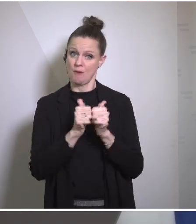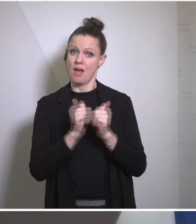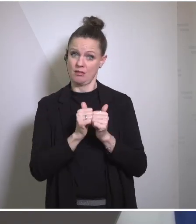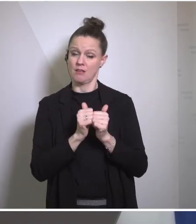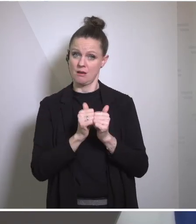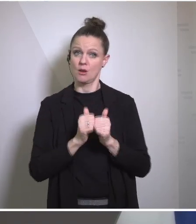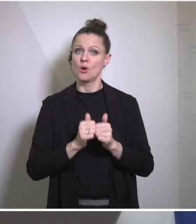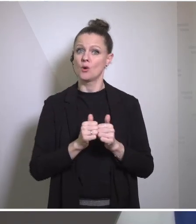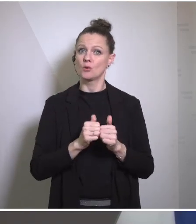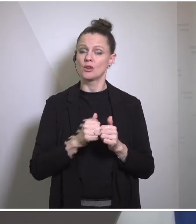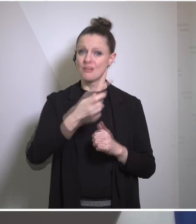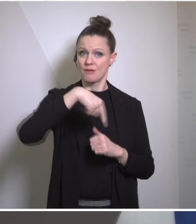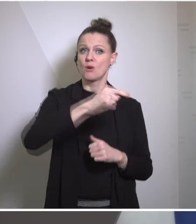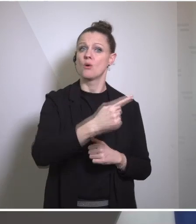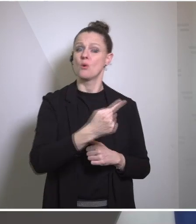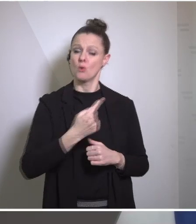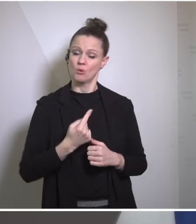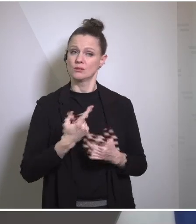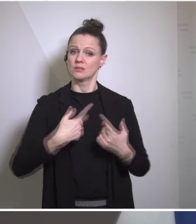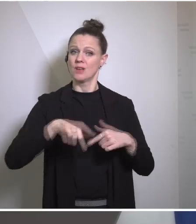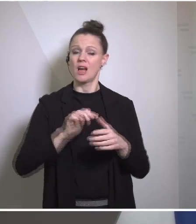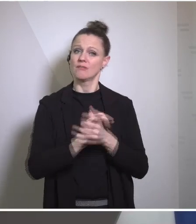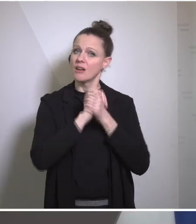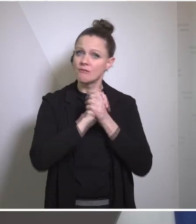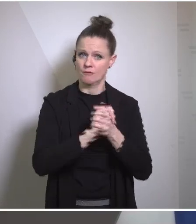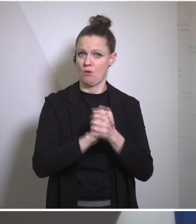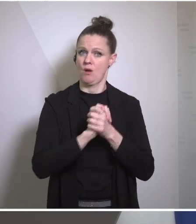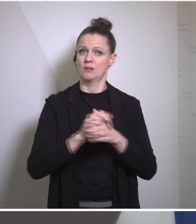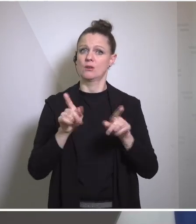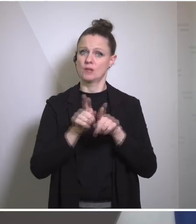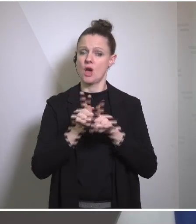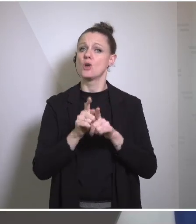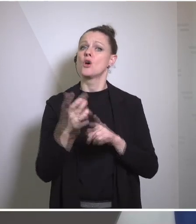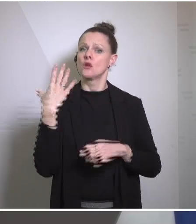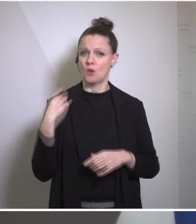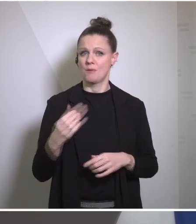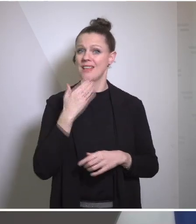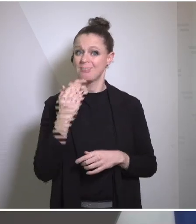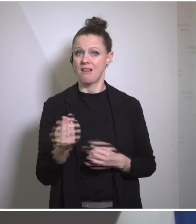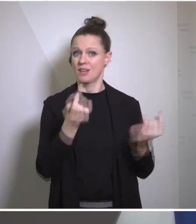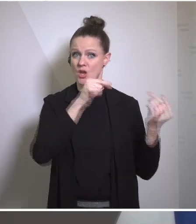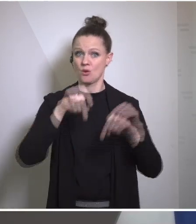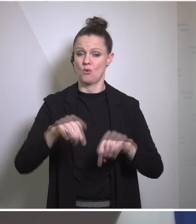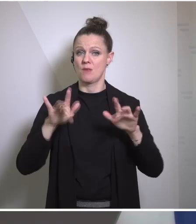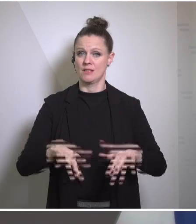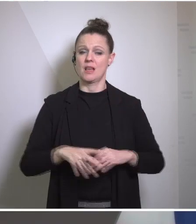you are an indispensable friend. And again on this note thank you for being here and I'm happy to